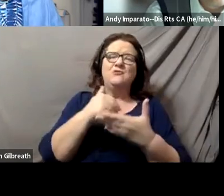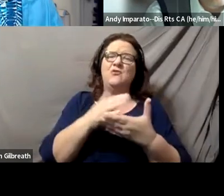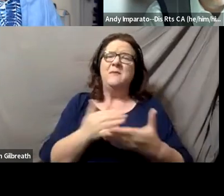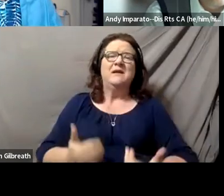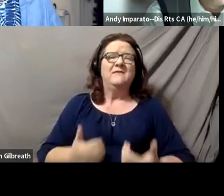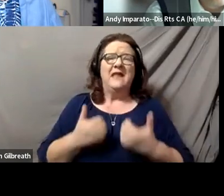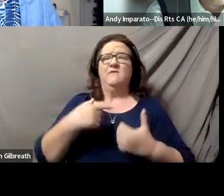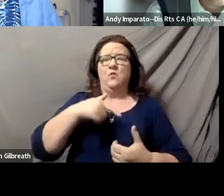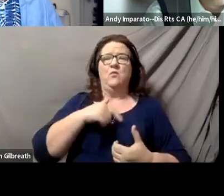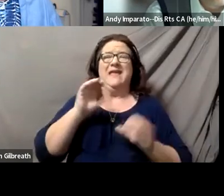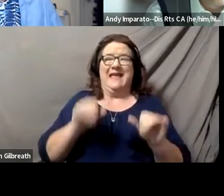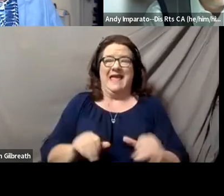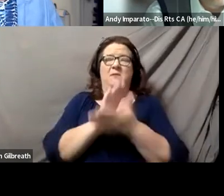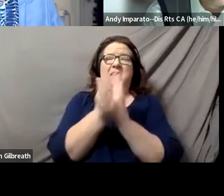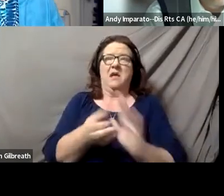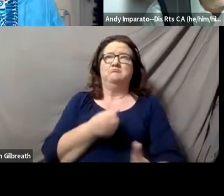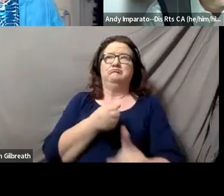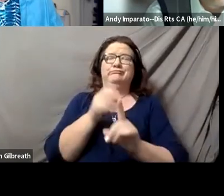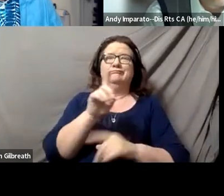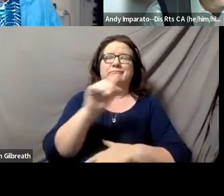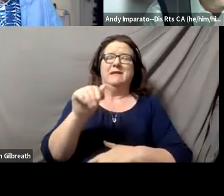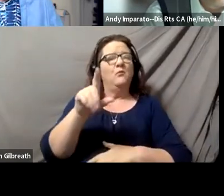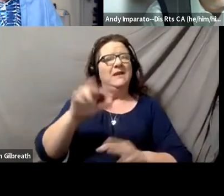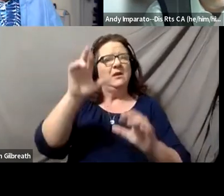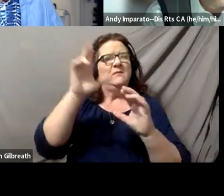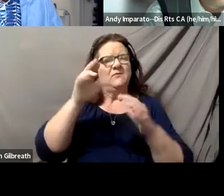We need to be respected and loved for who we are,